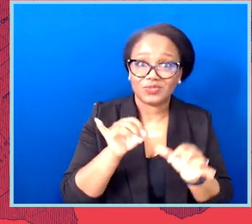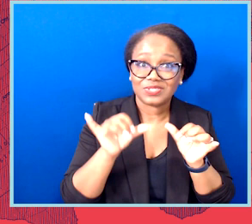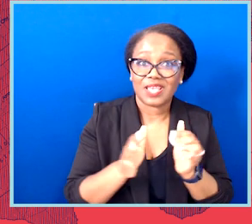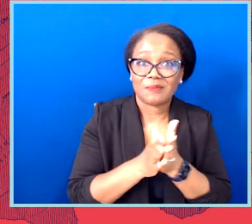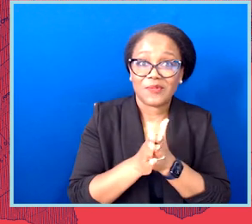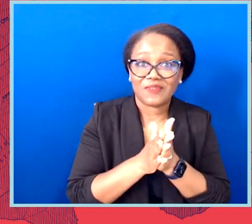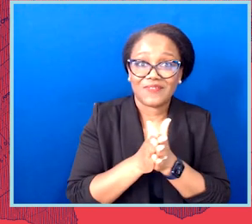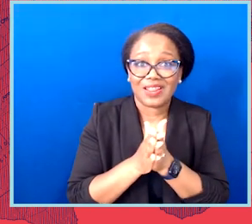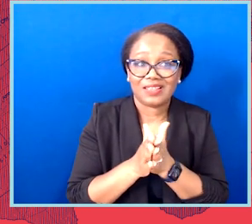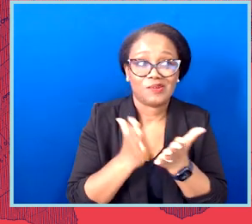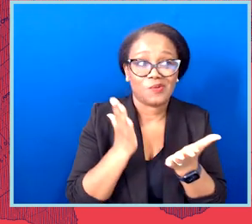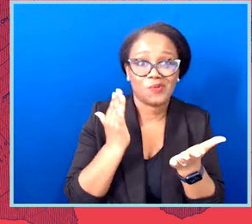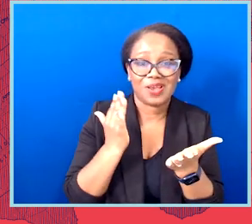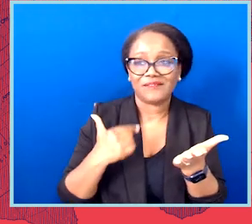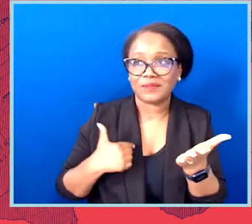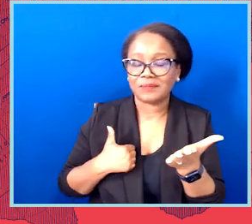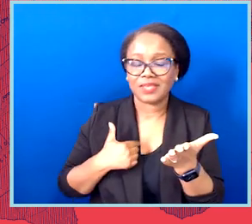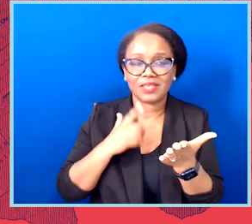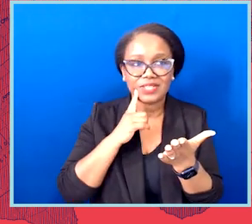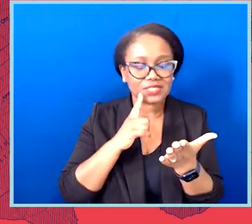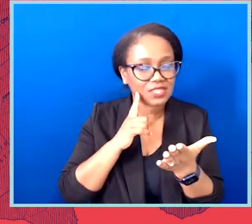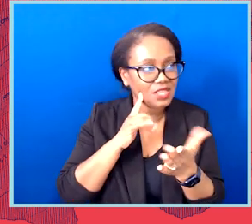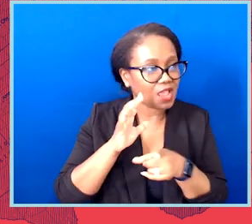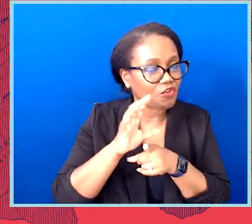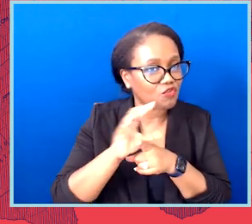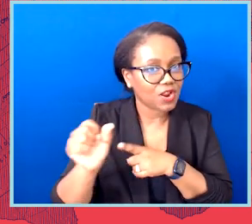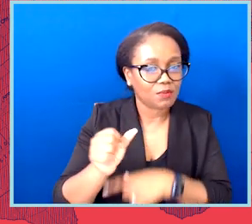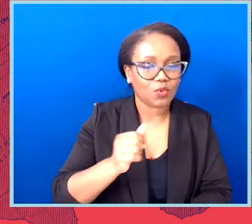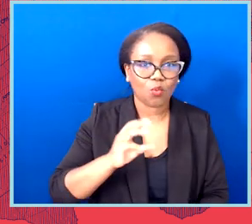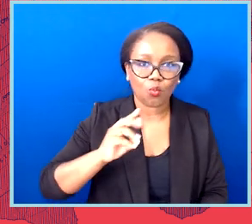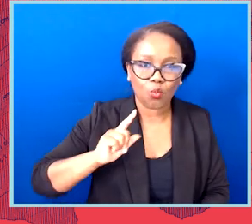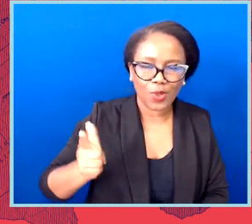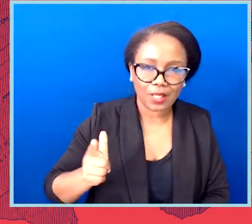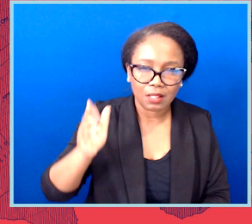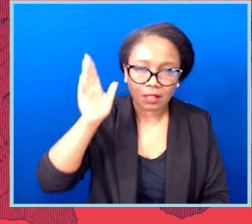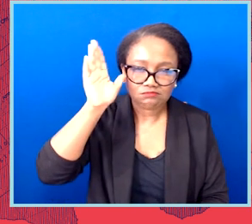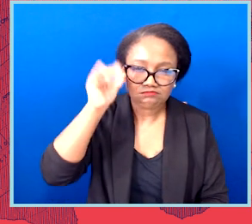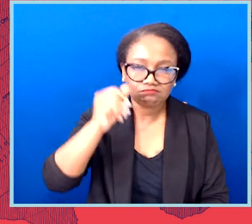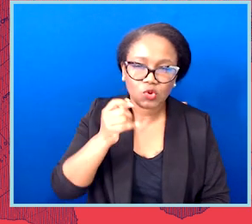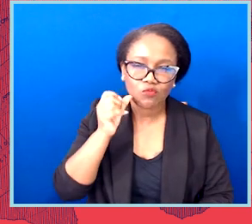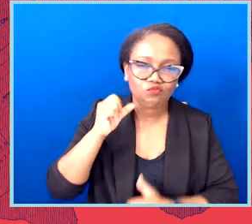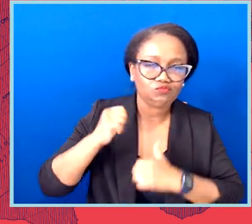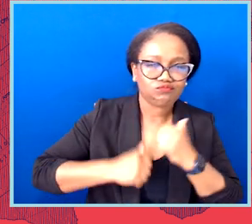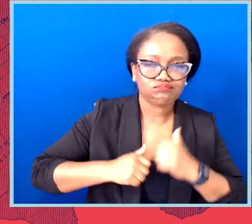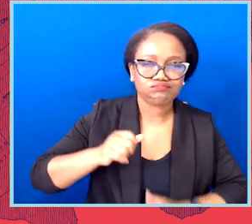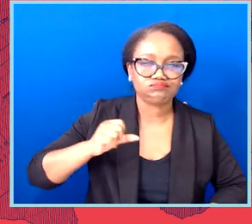who turned out to vote in historic numbers despite facing some really unprecedented barriers